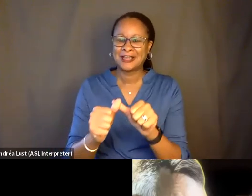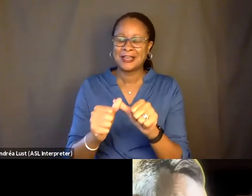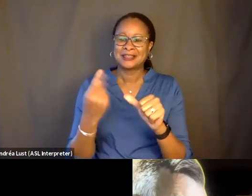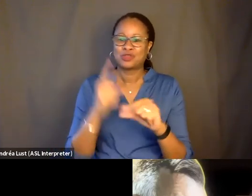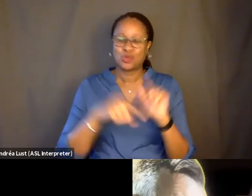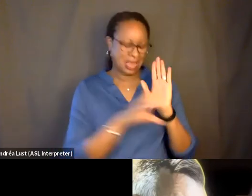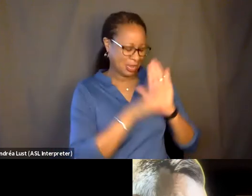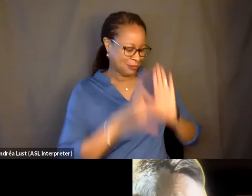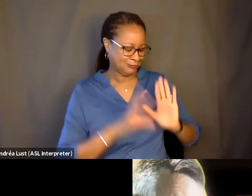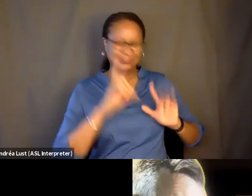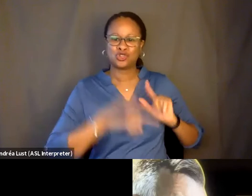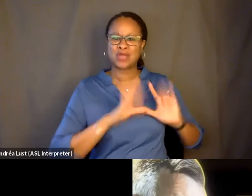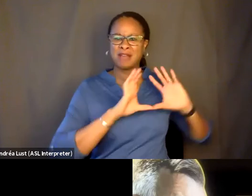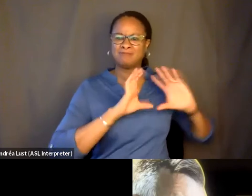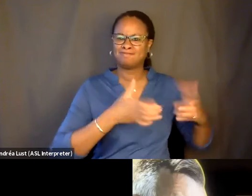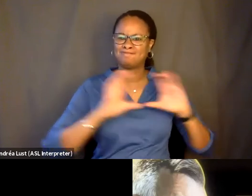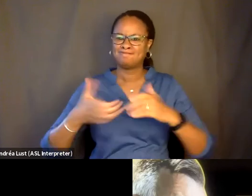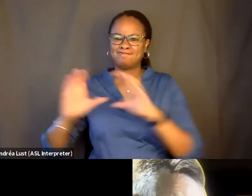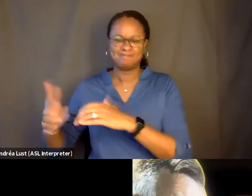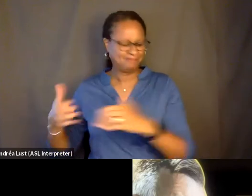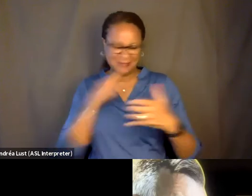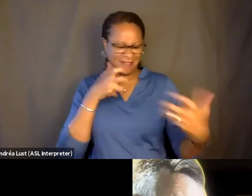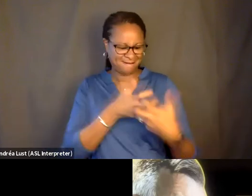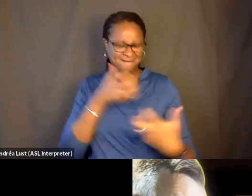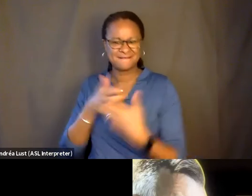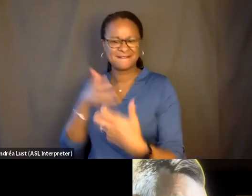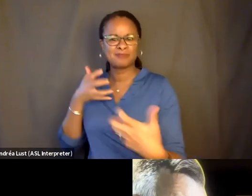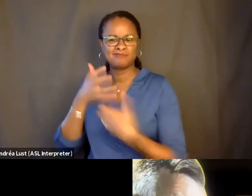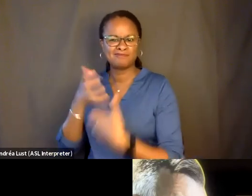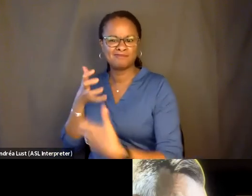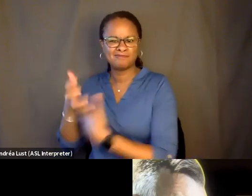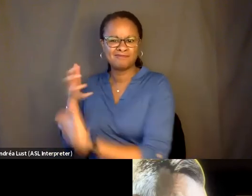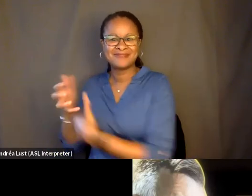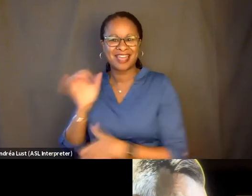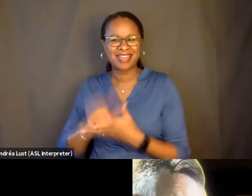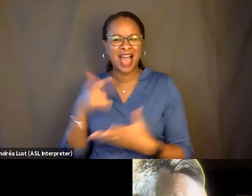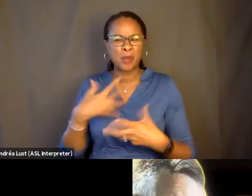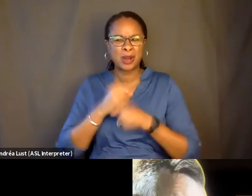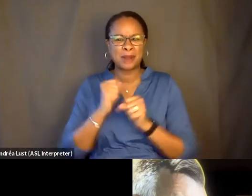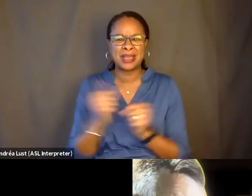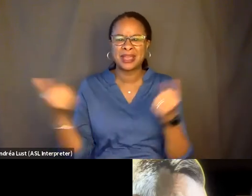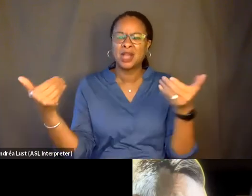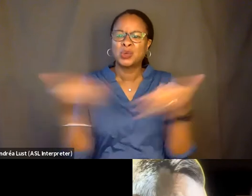uncategorizable. I want to-- I want to make, like, new language for myself